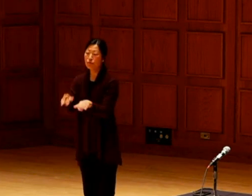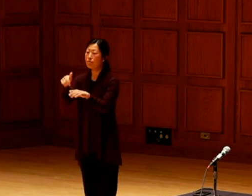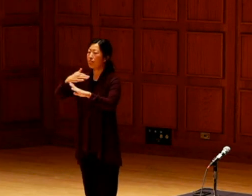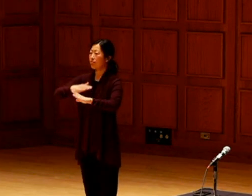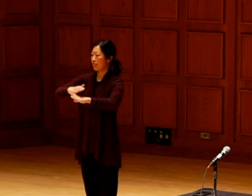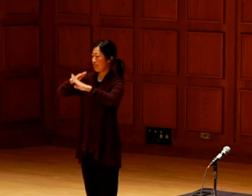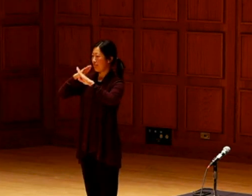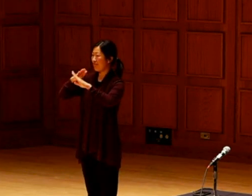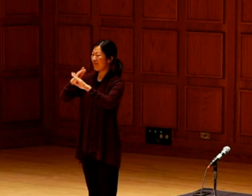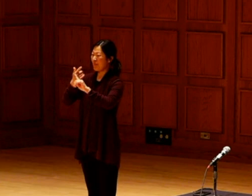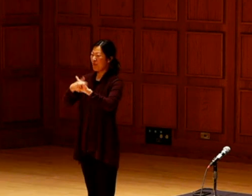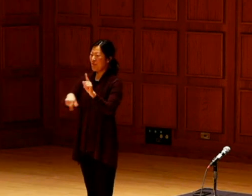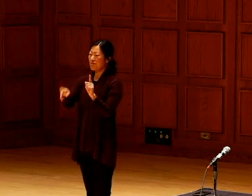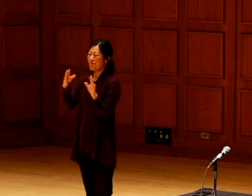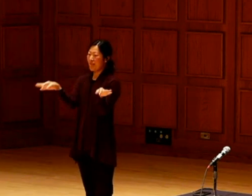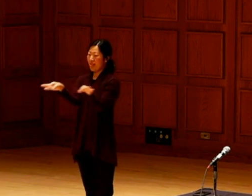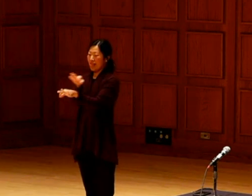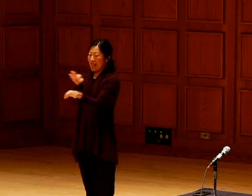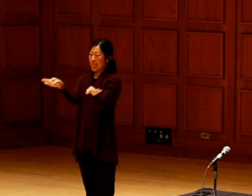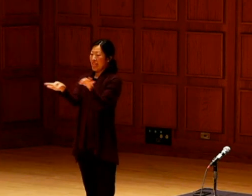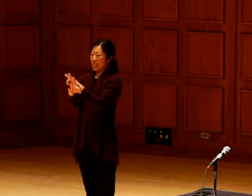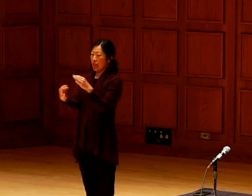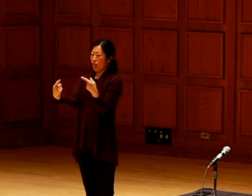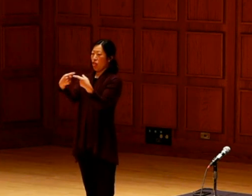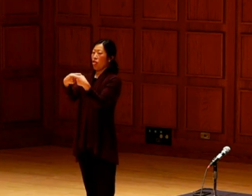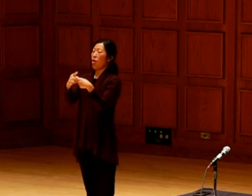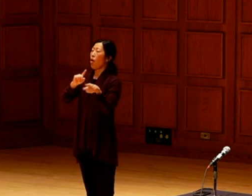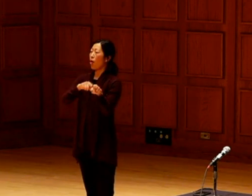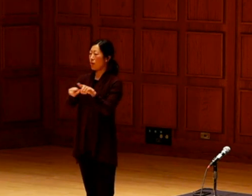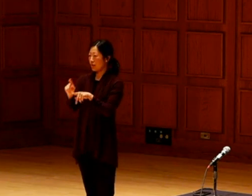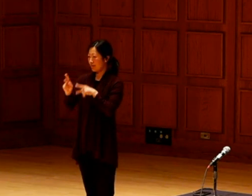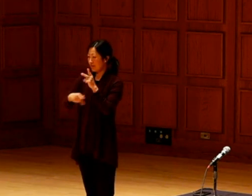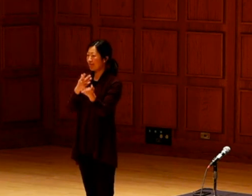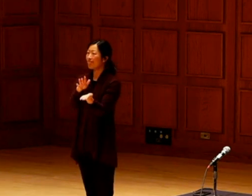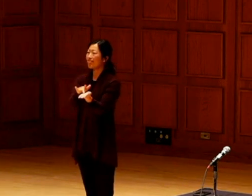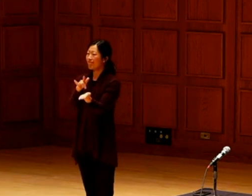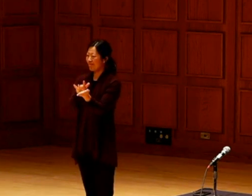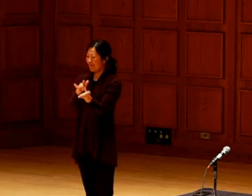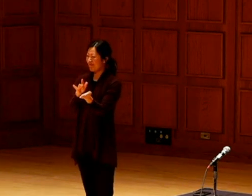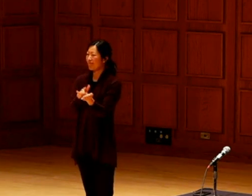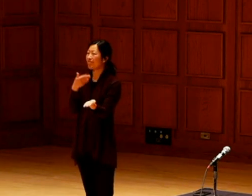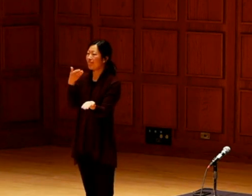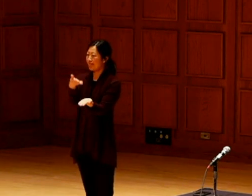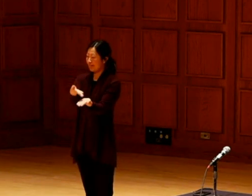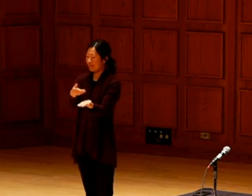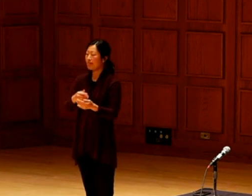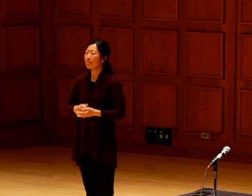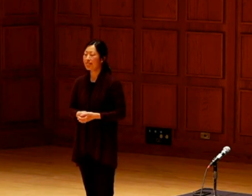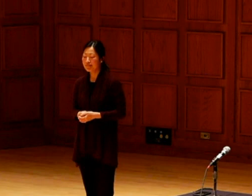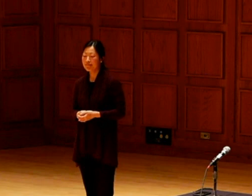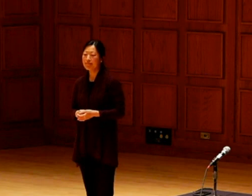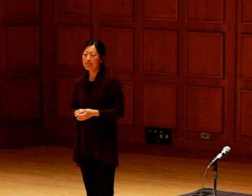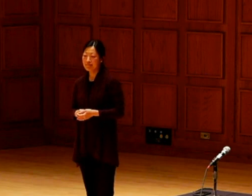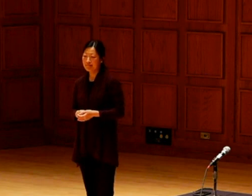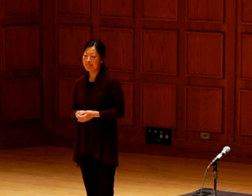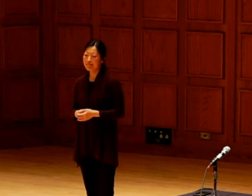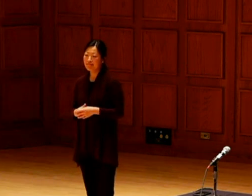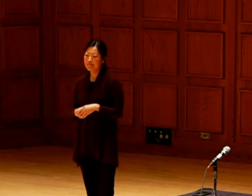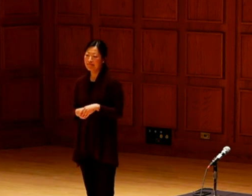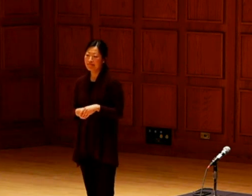exact same. It is knowing everything that I do has to be able to protect it